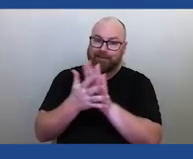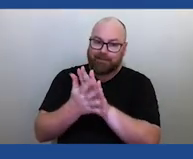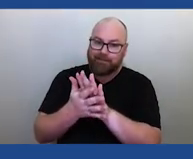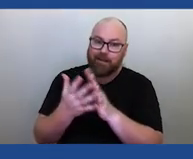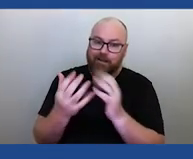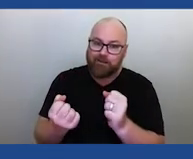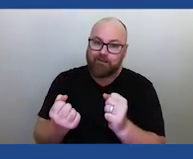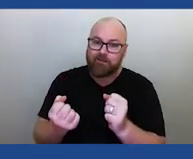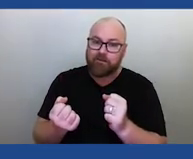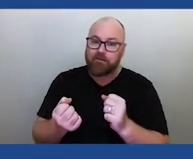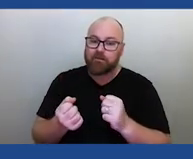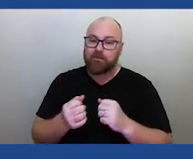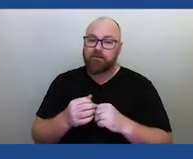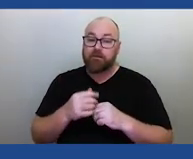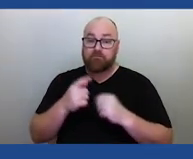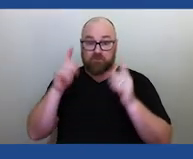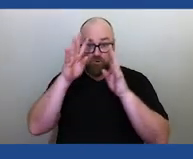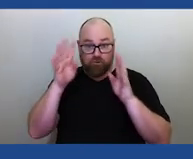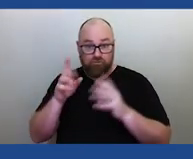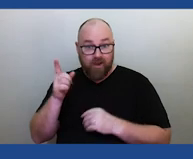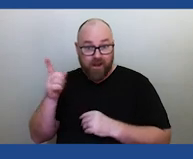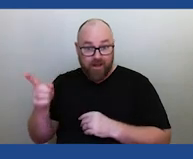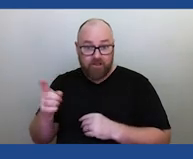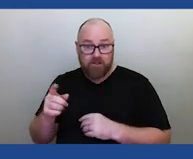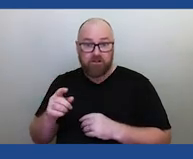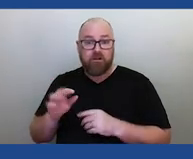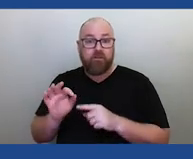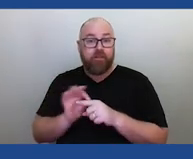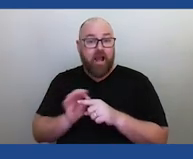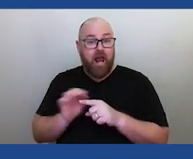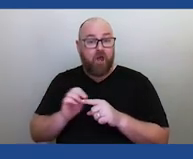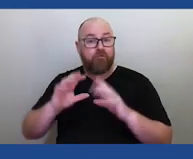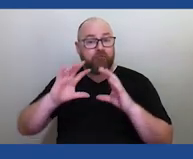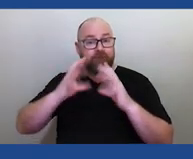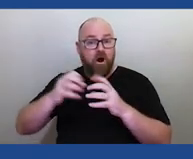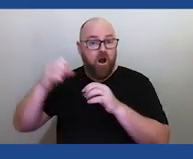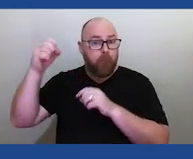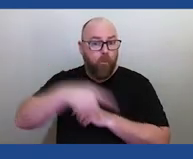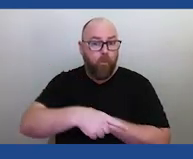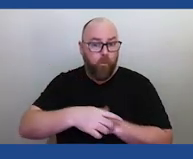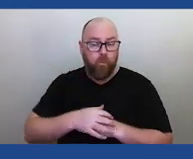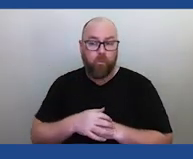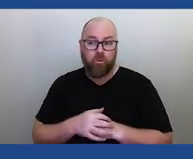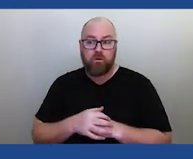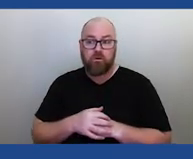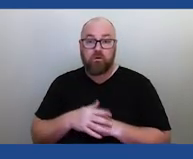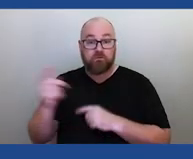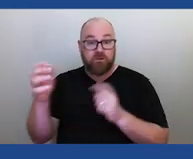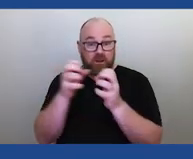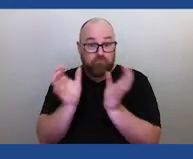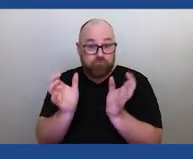So in the Torres Strait, you know, the colour of the fireball, the trajectory, does it break apart, the sound it makes,